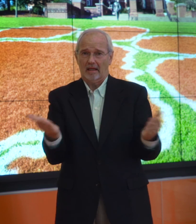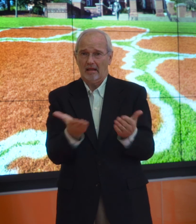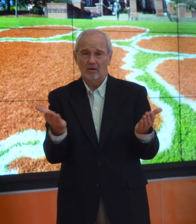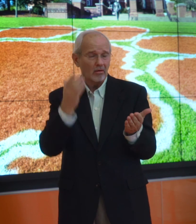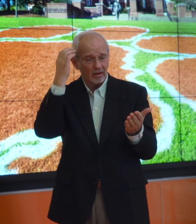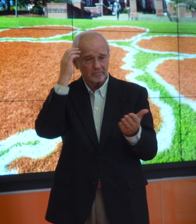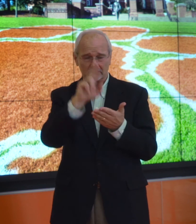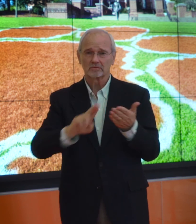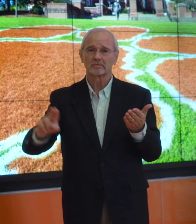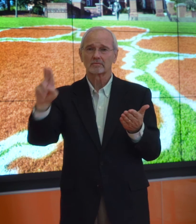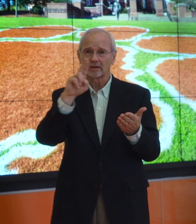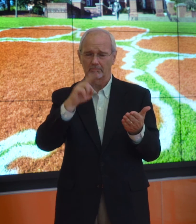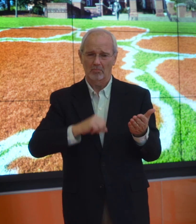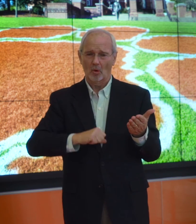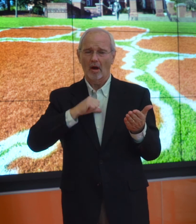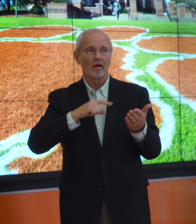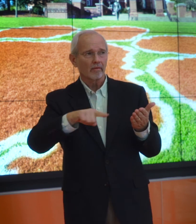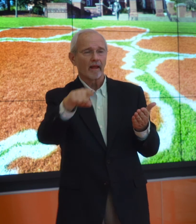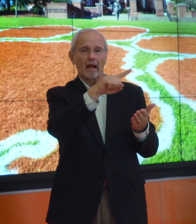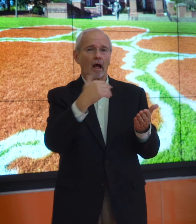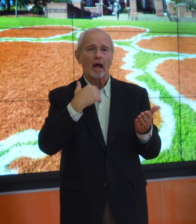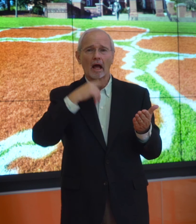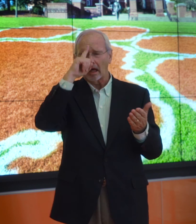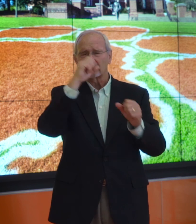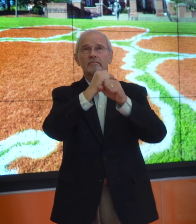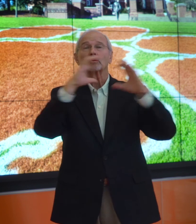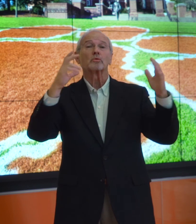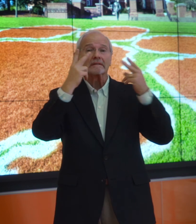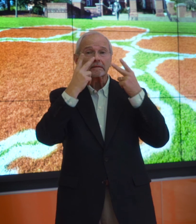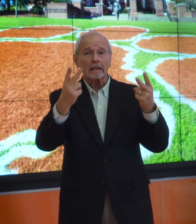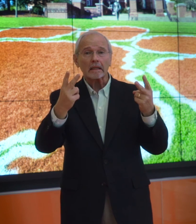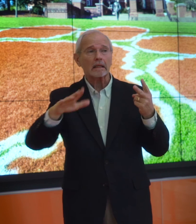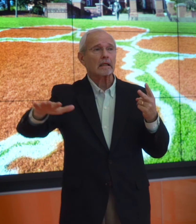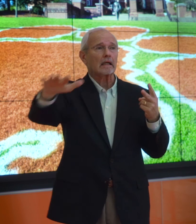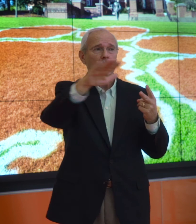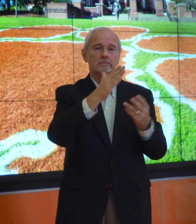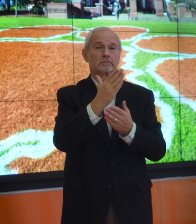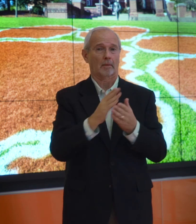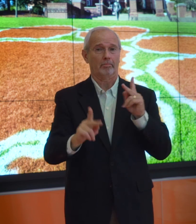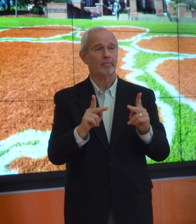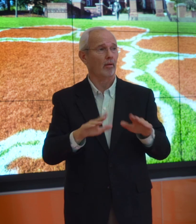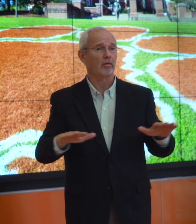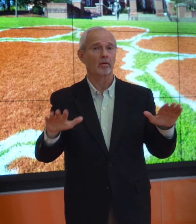Proud of their vision that some people choose sign language